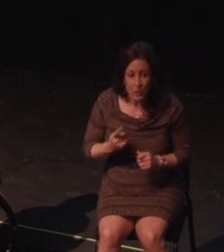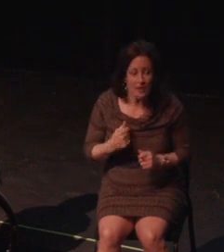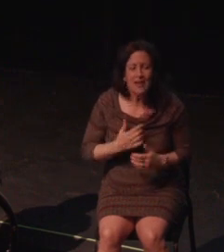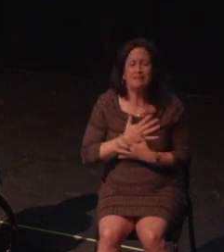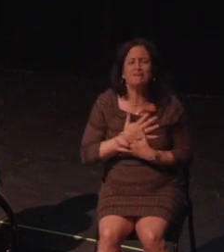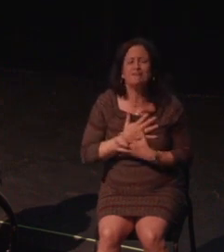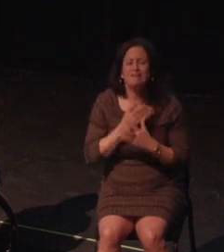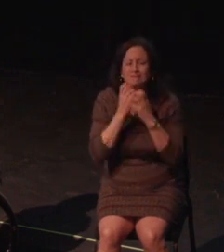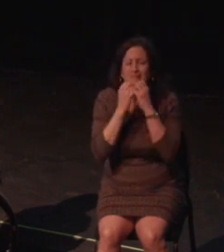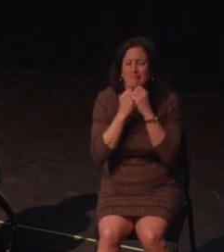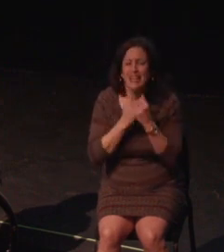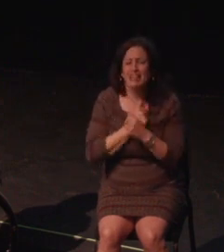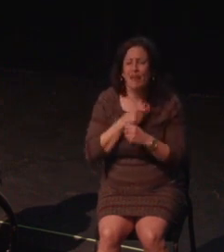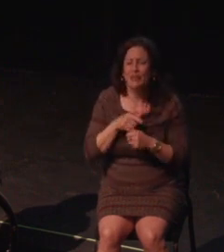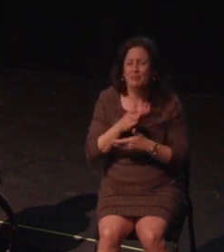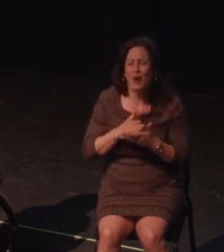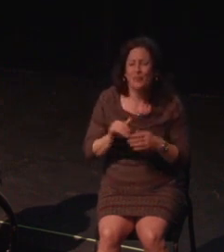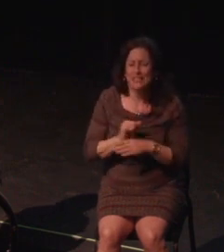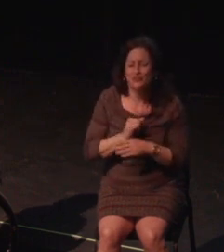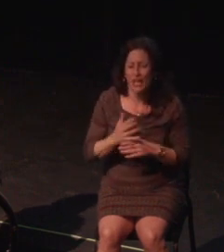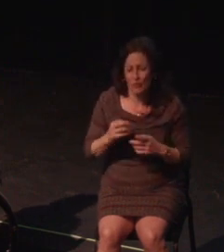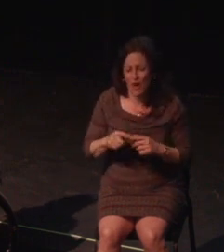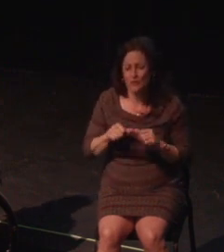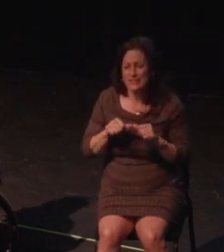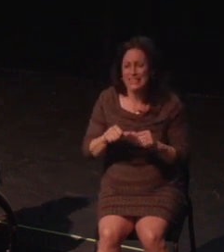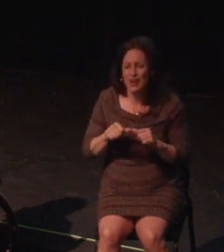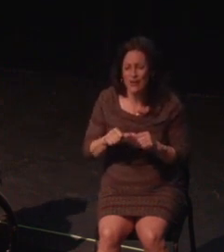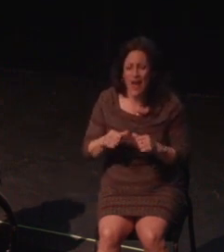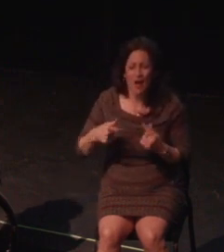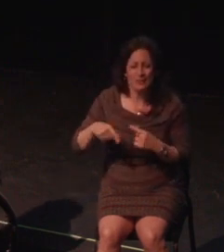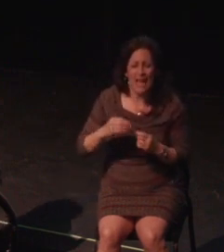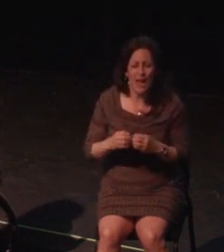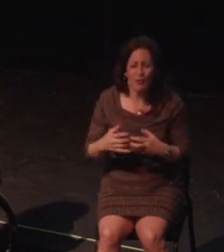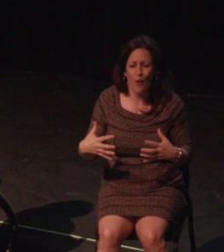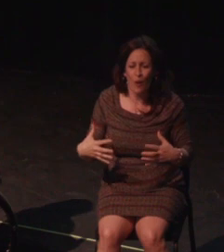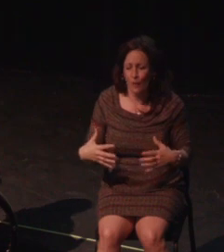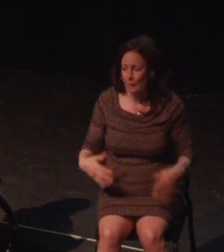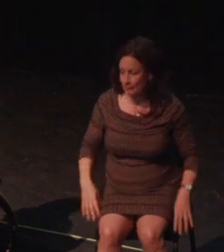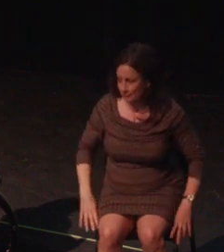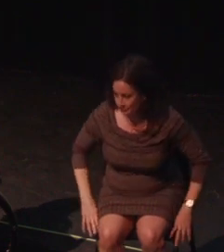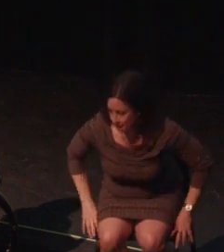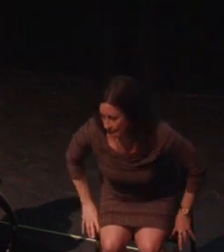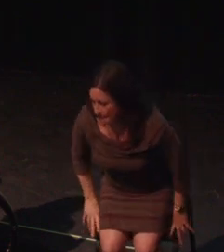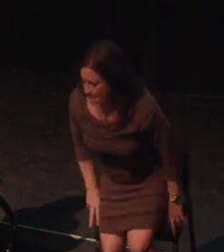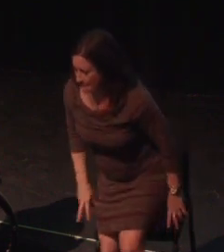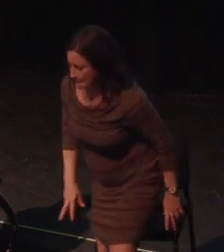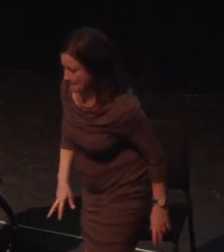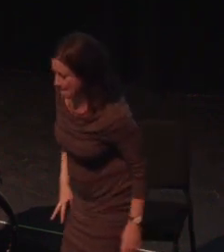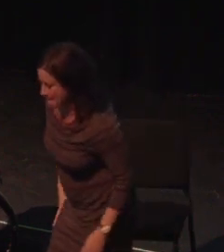this was because, not only was this stick thing new, players needed to be taught how to use it.